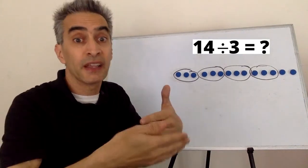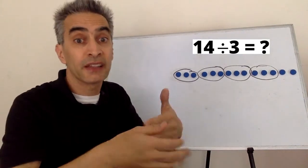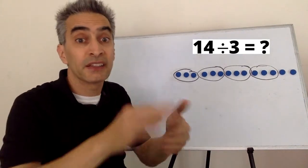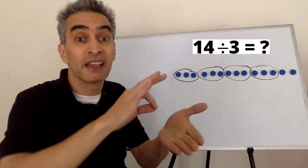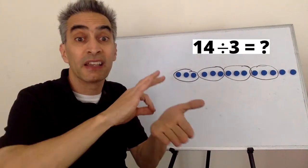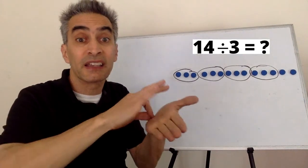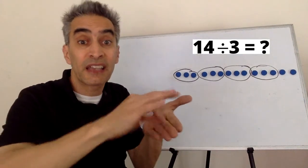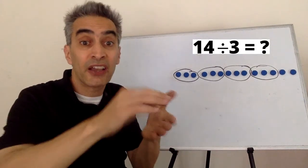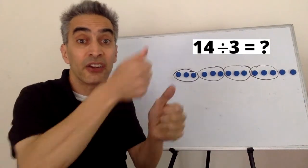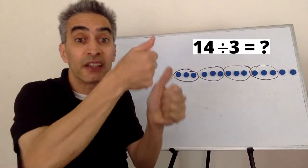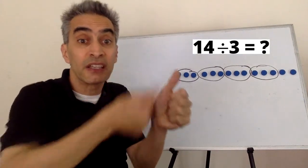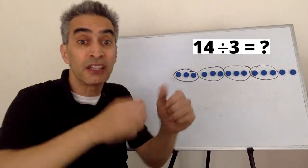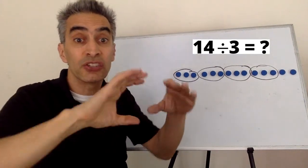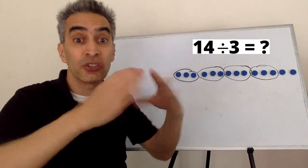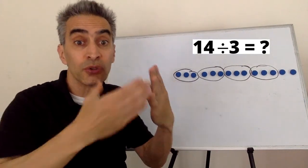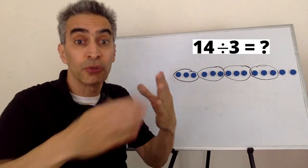Next count each group.